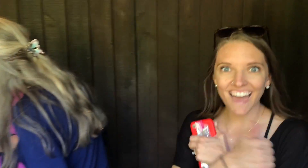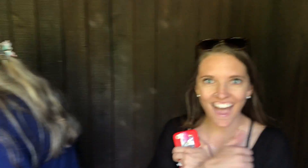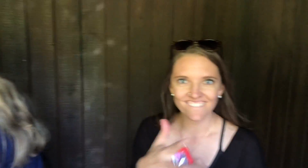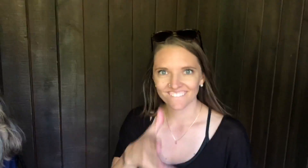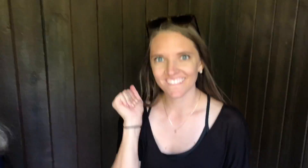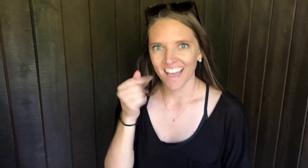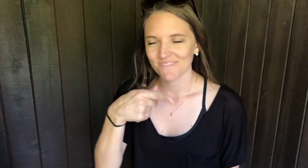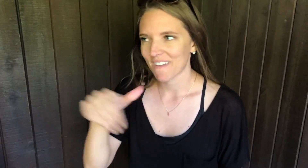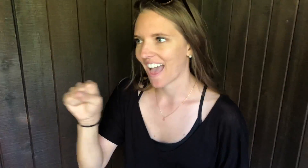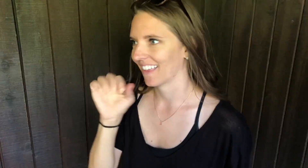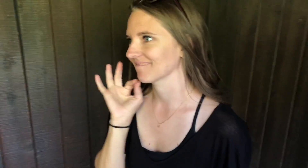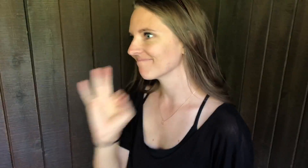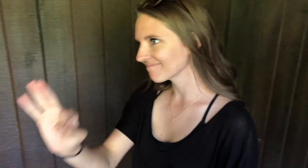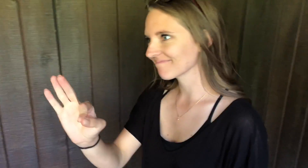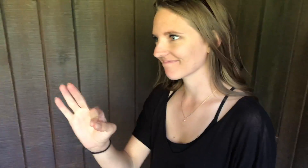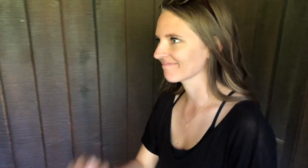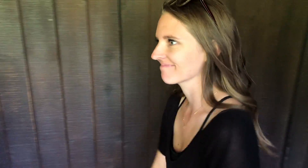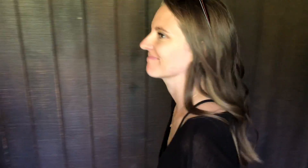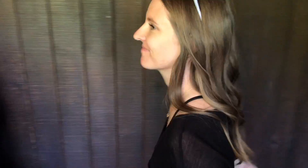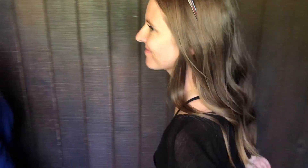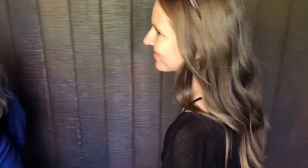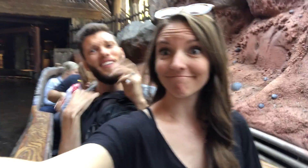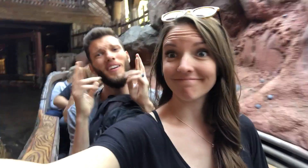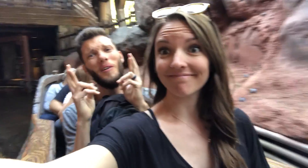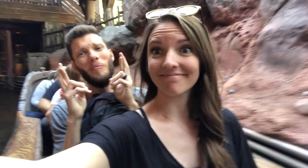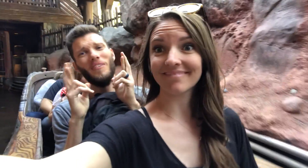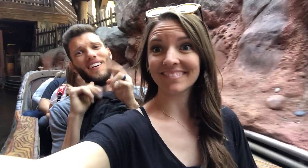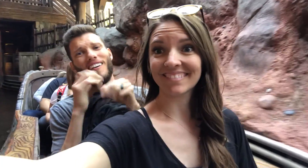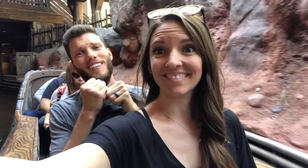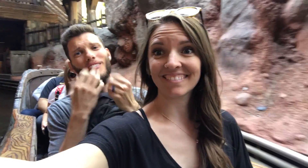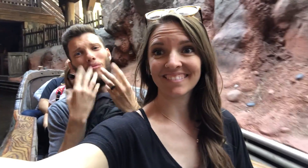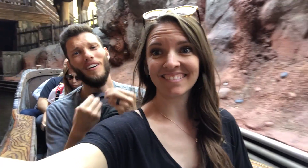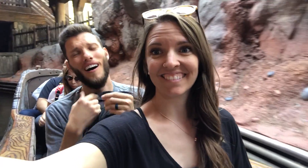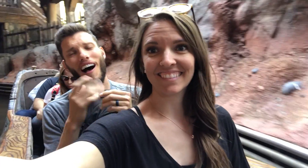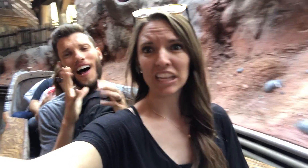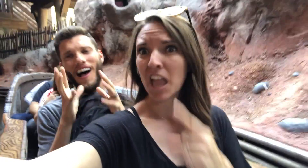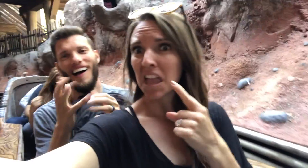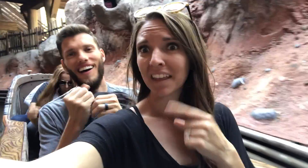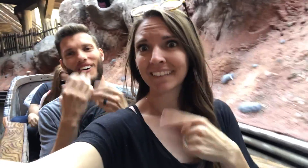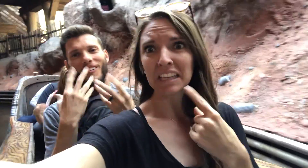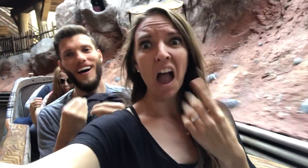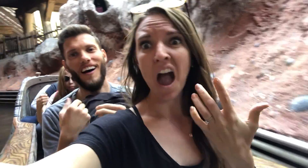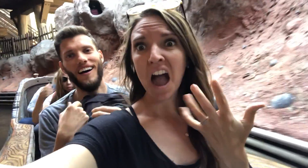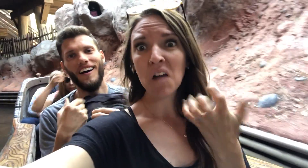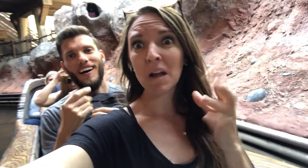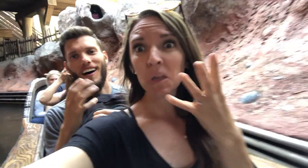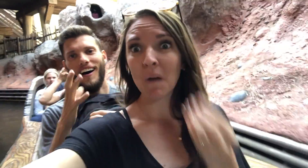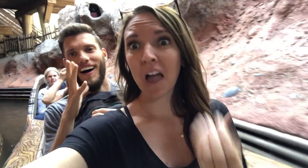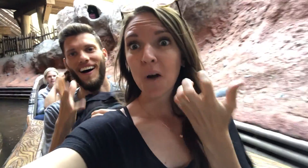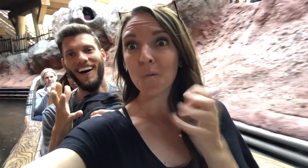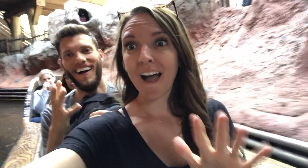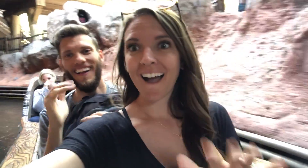Love our fast passes! I hope my shoes don't get wet, I hate wet shoes. Zach keeps saying, I don't want to get wet!